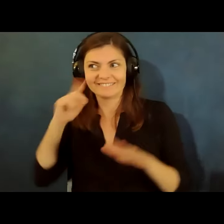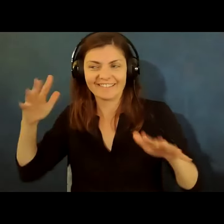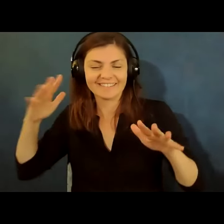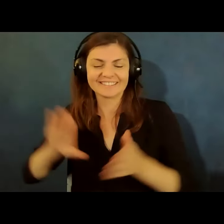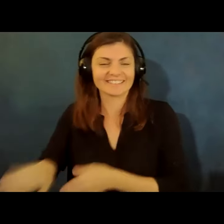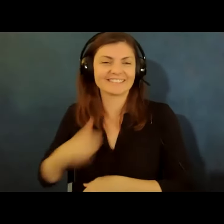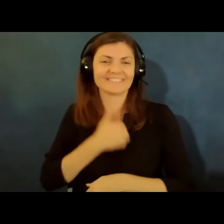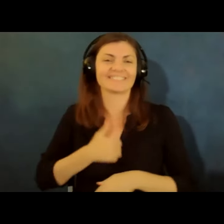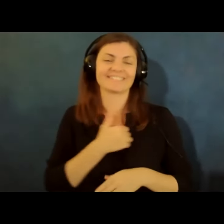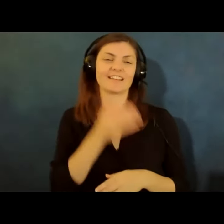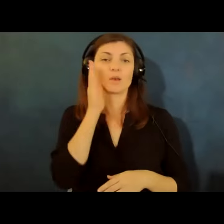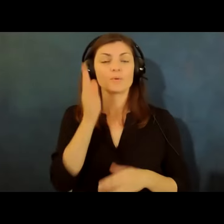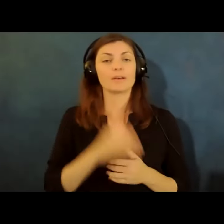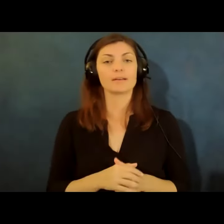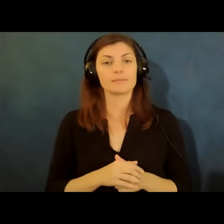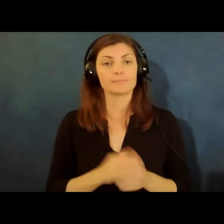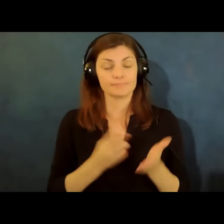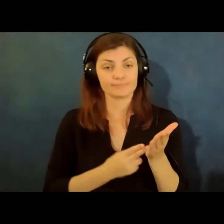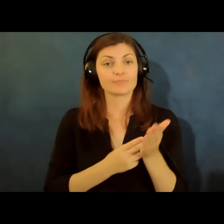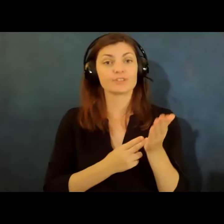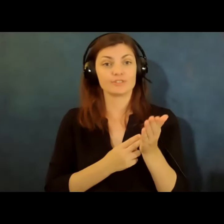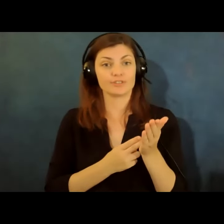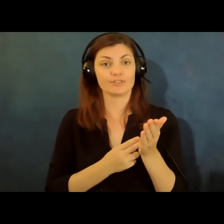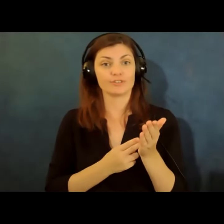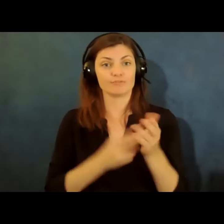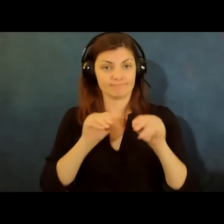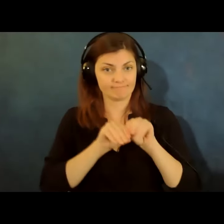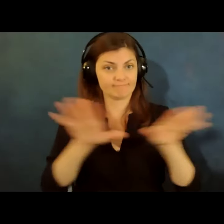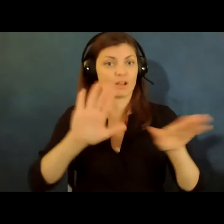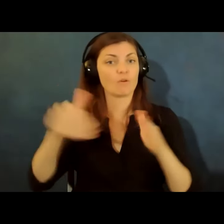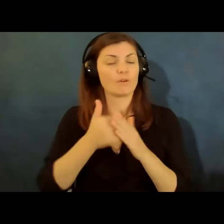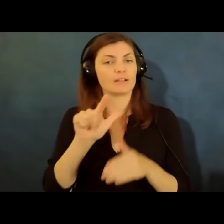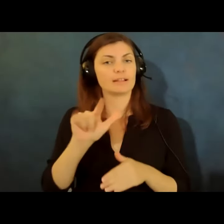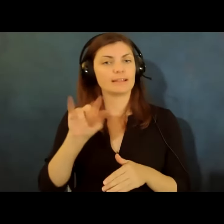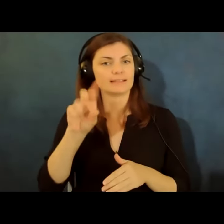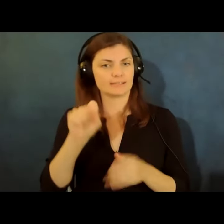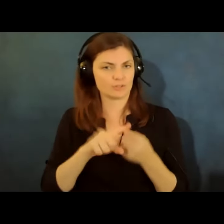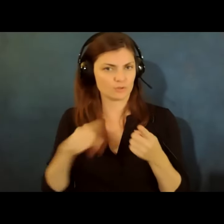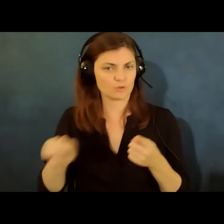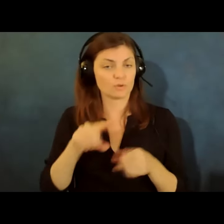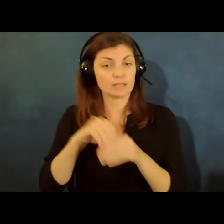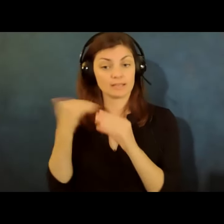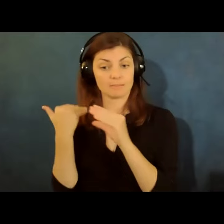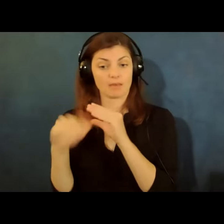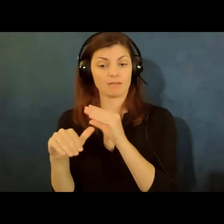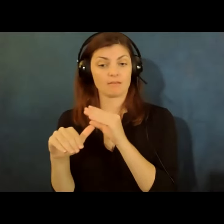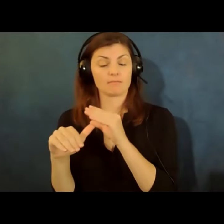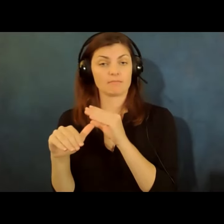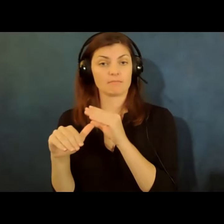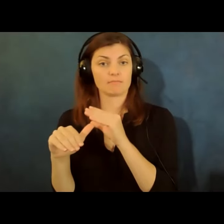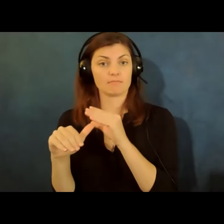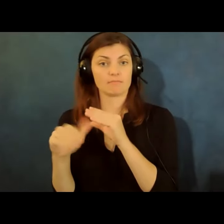but i will uh make sure to get you all of these links um in the email um after this event ends